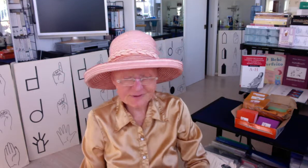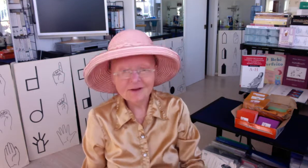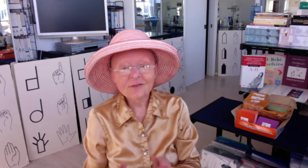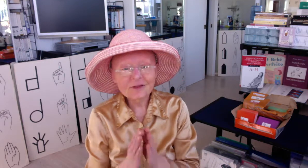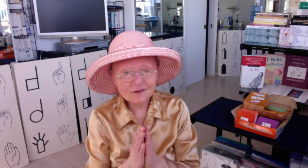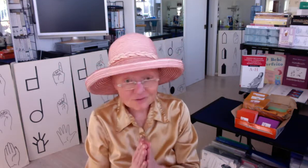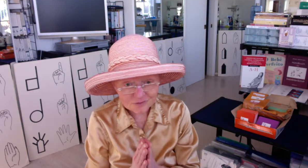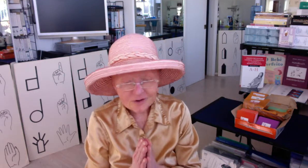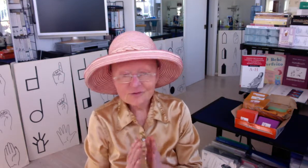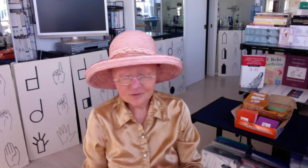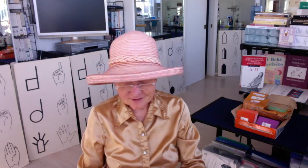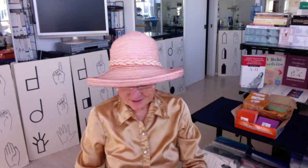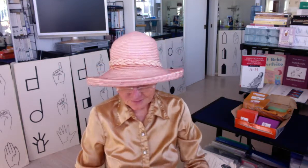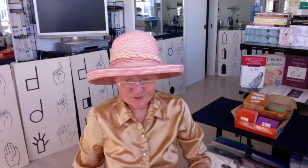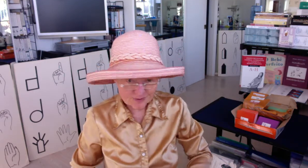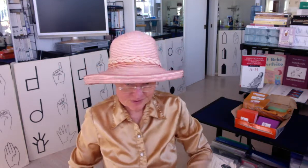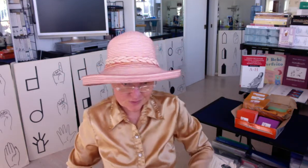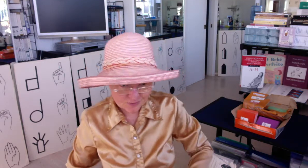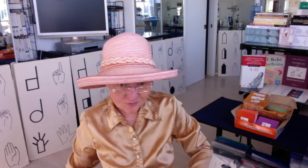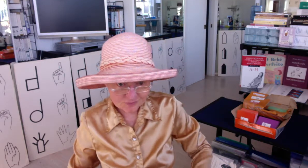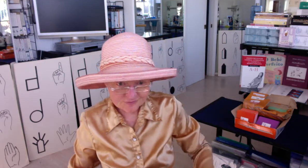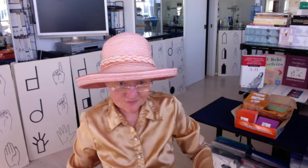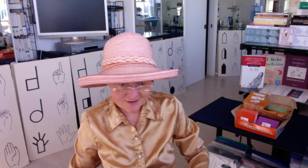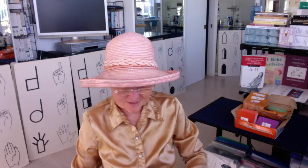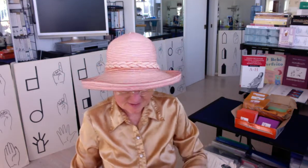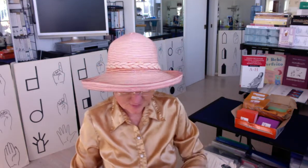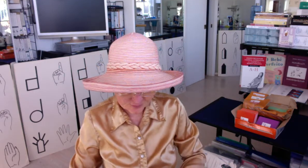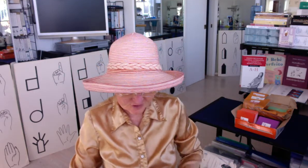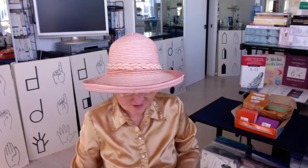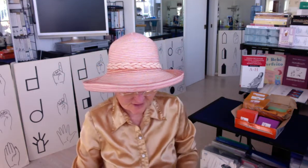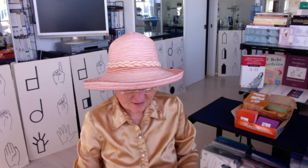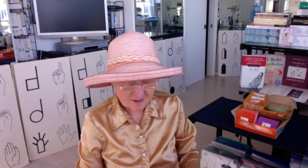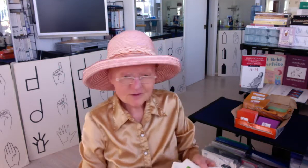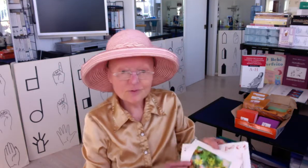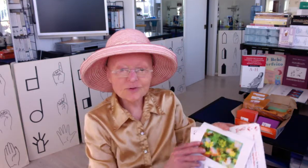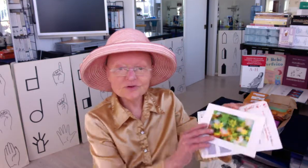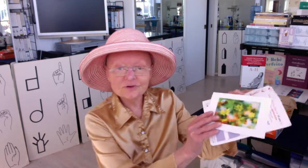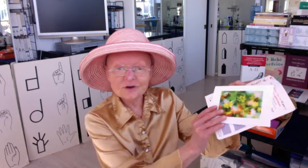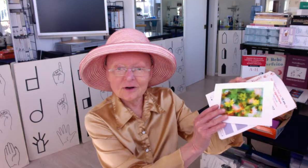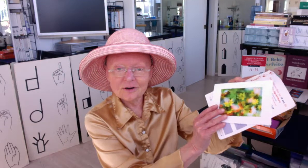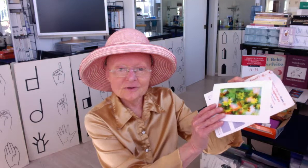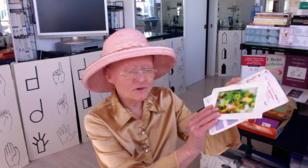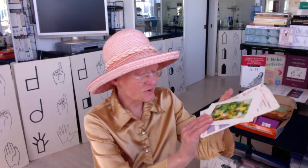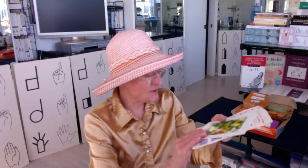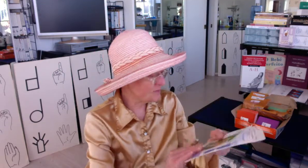Thank you for telling me about your beautiful event and I appreciate the personal card that you sent me